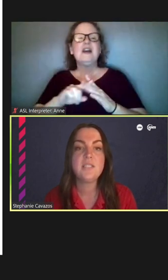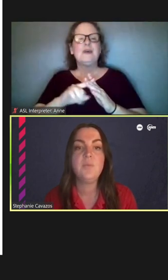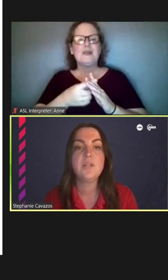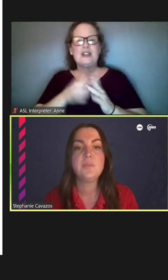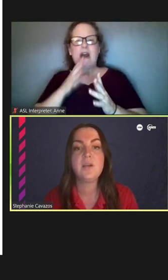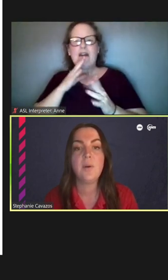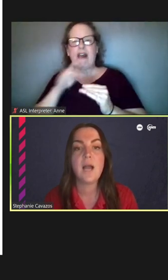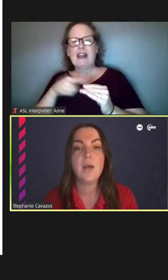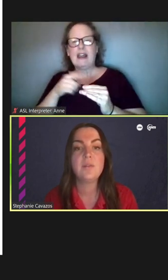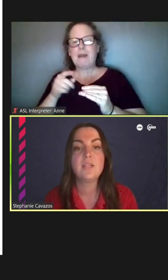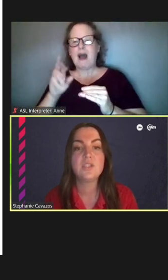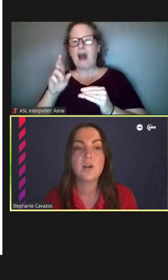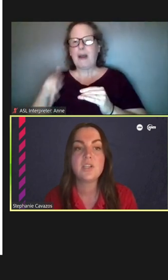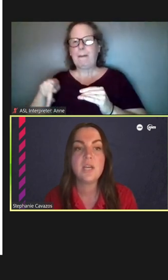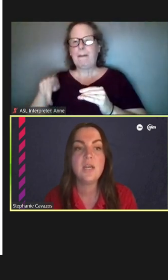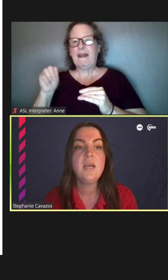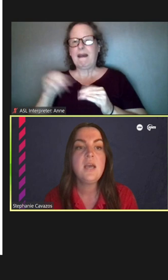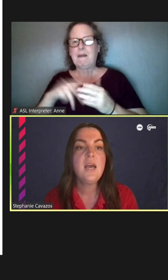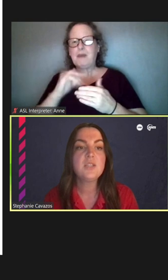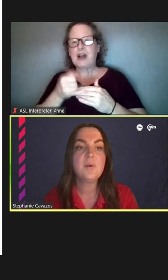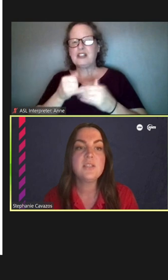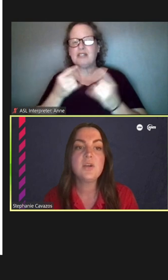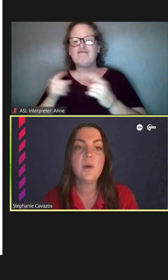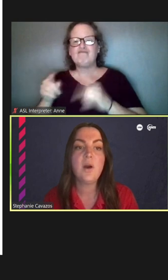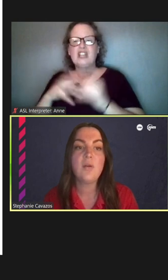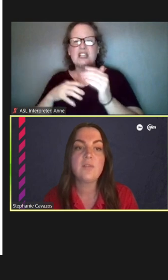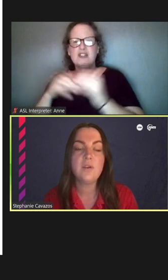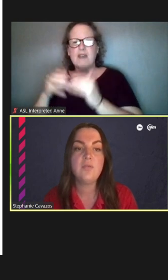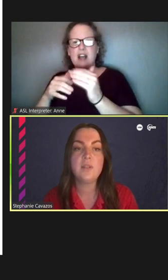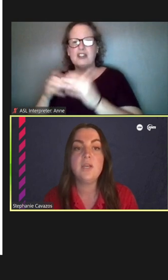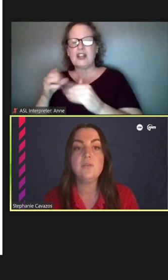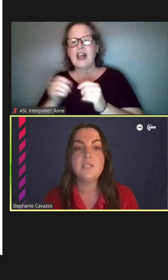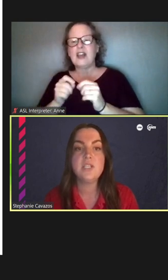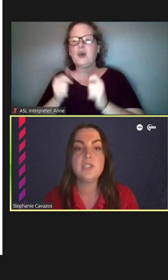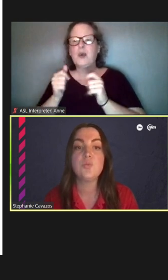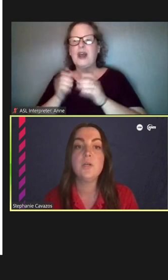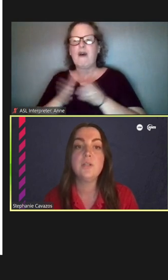and what's been going on with construction as well as a quick overview of what the new stations will